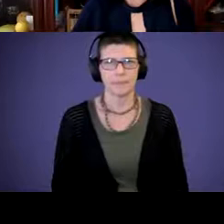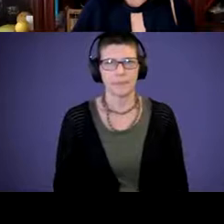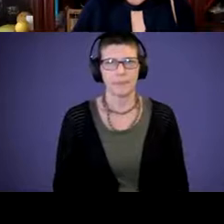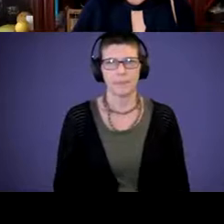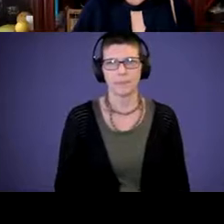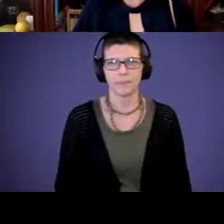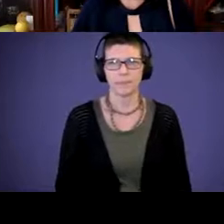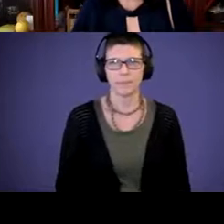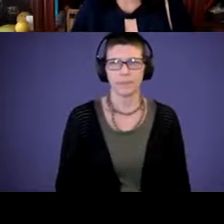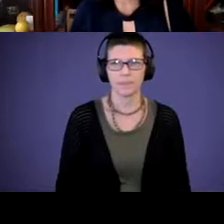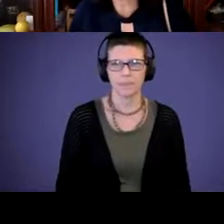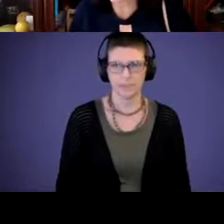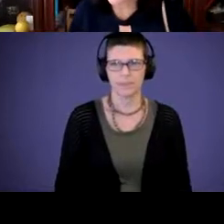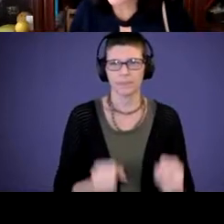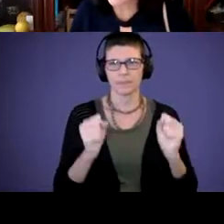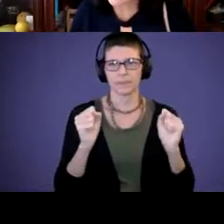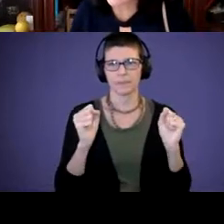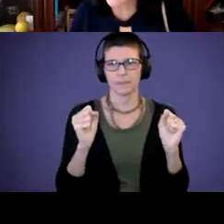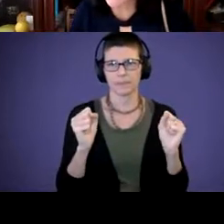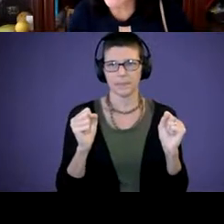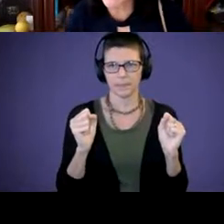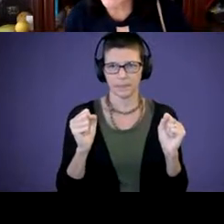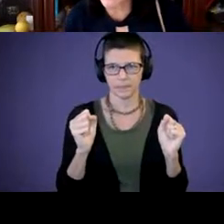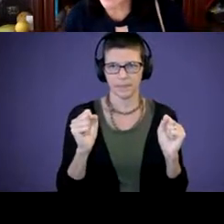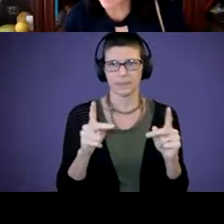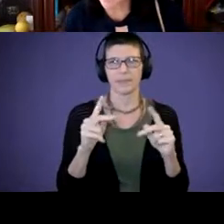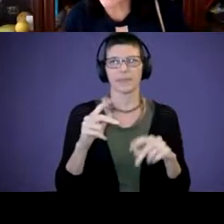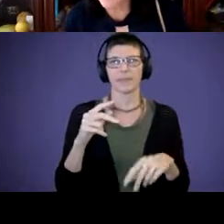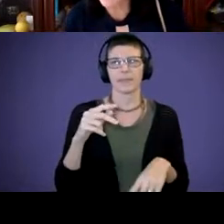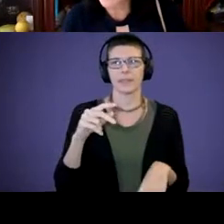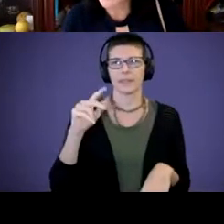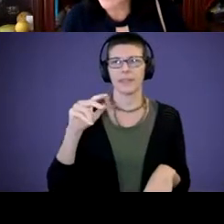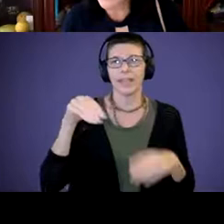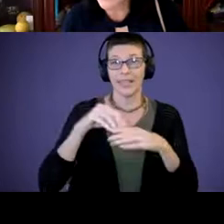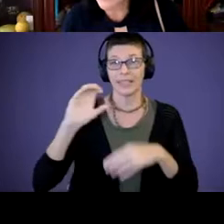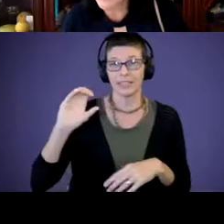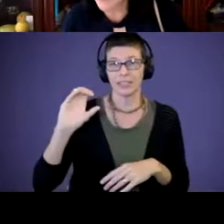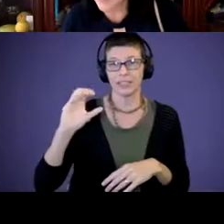Oh, here we go. So this is Terry in that chat box, Jerry Lou said,